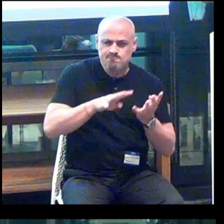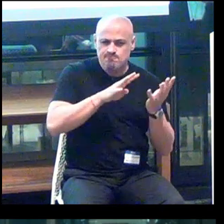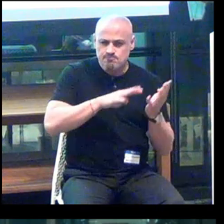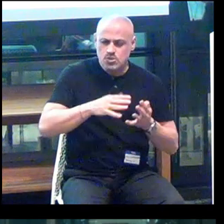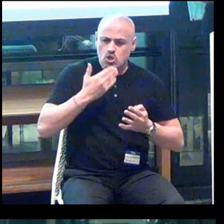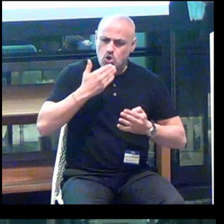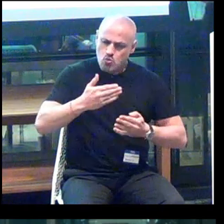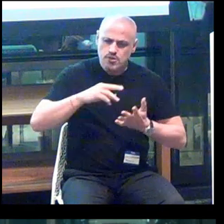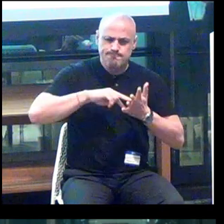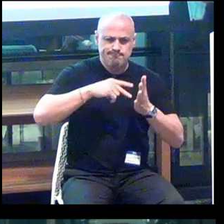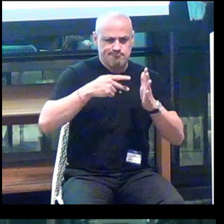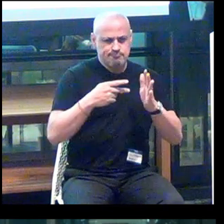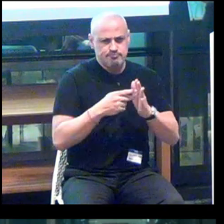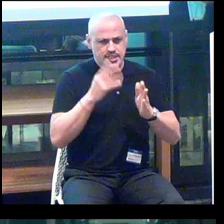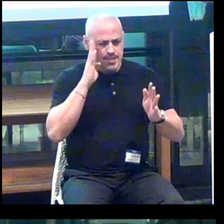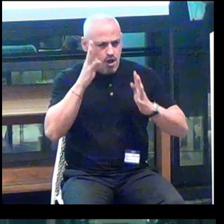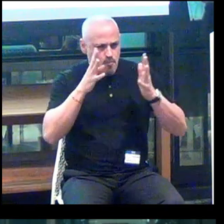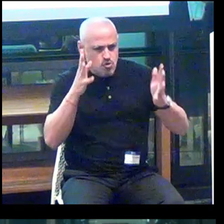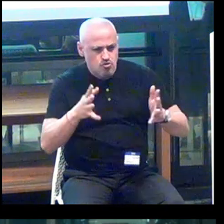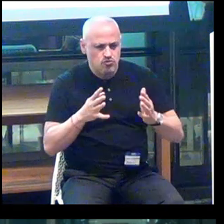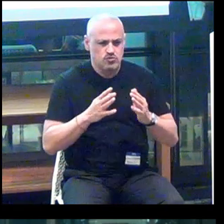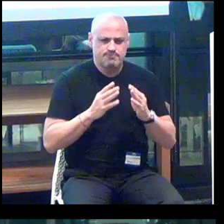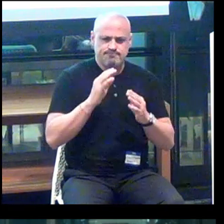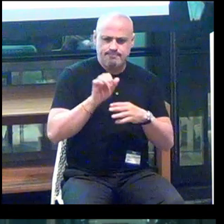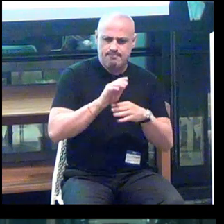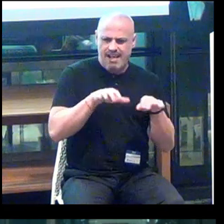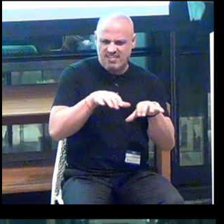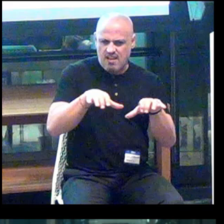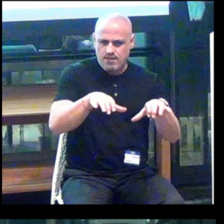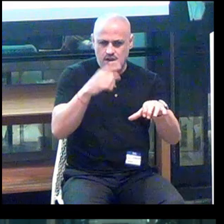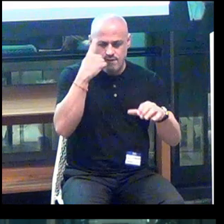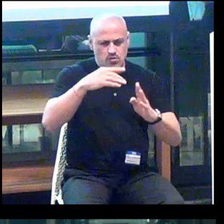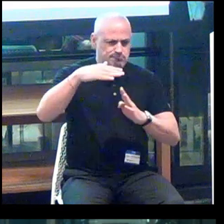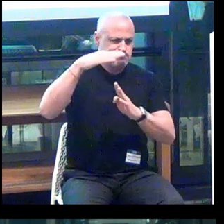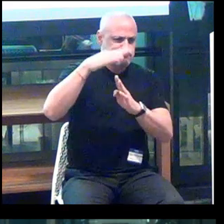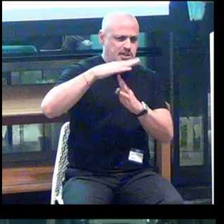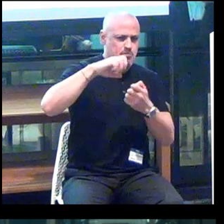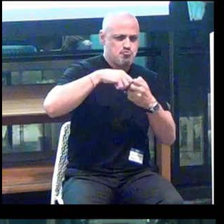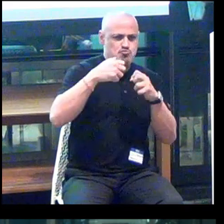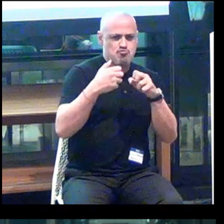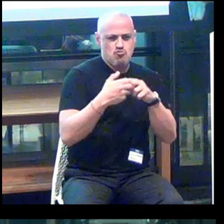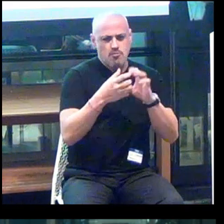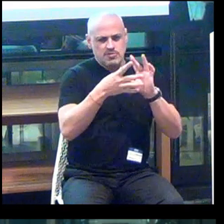well-intentioned entrepreneurial activity to the top problem statements that the community